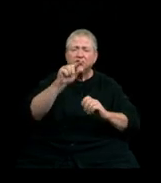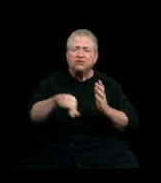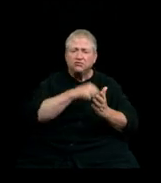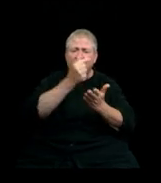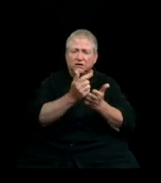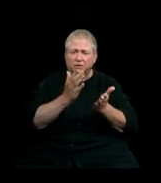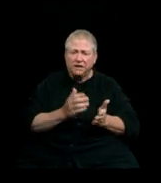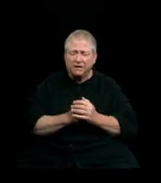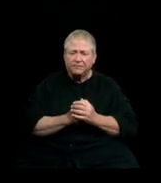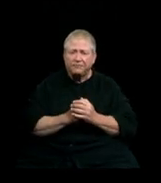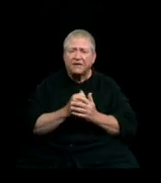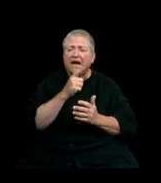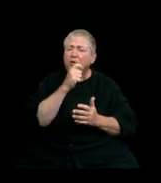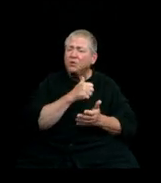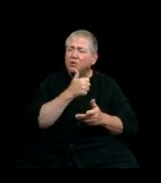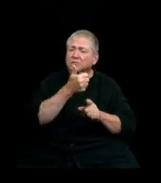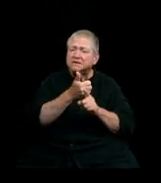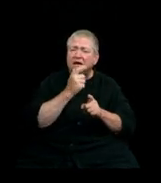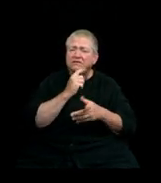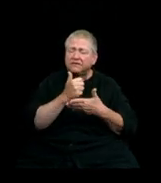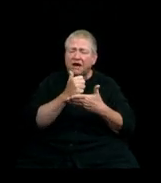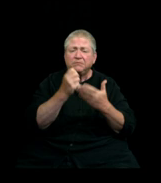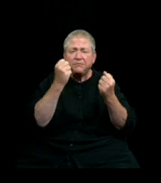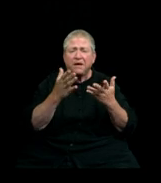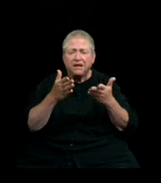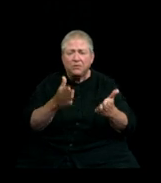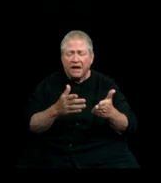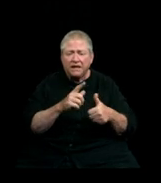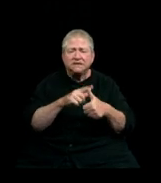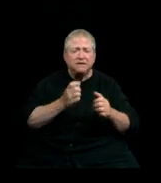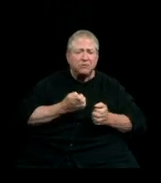and who have helped in many ways: emotionally, spiritually,